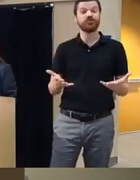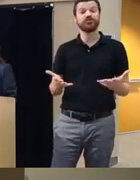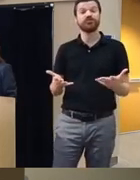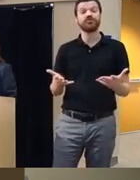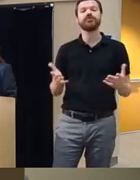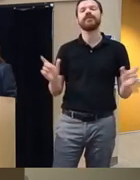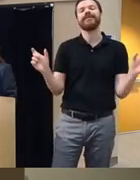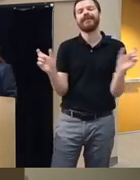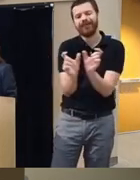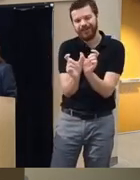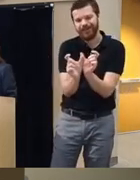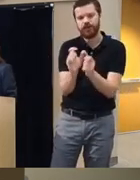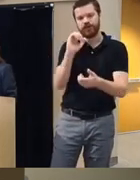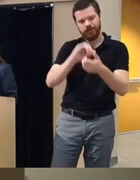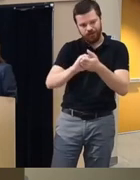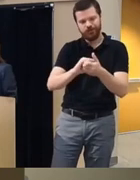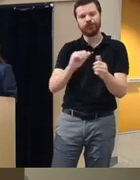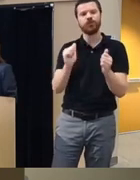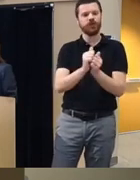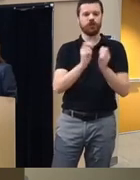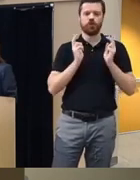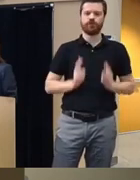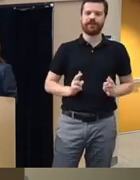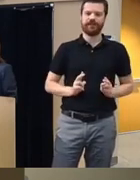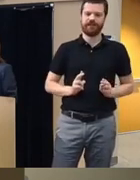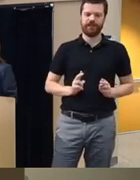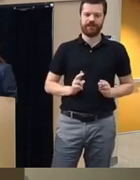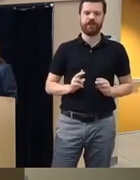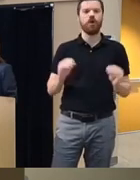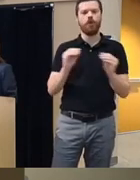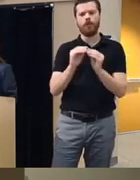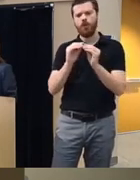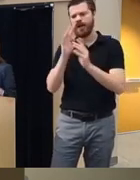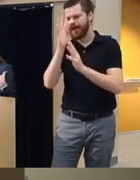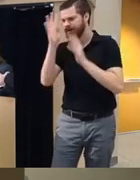the human administered therapies is there's going to be more Innovations in Tech that help us sort